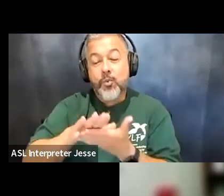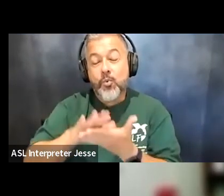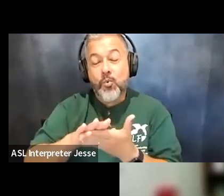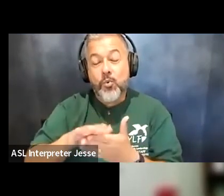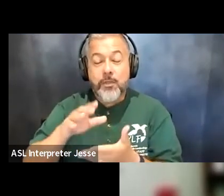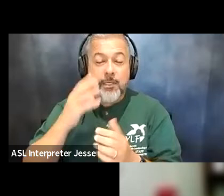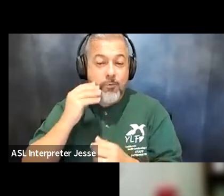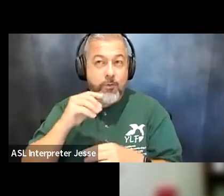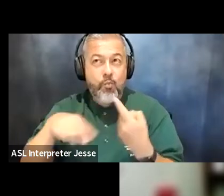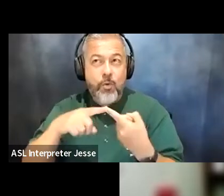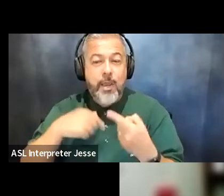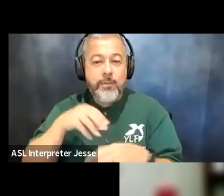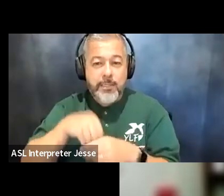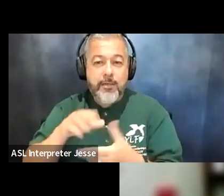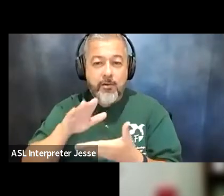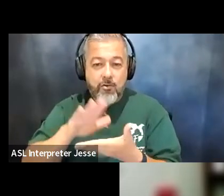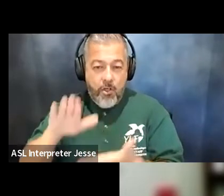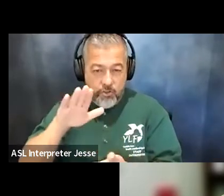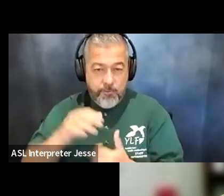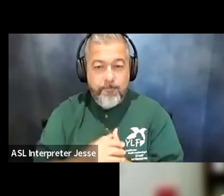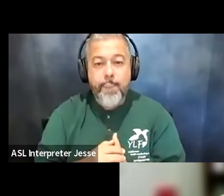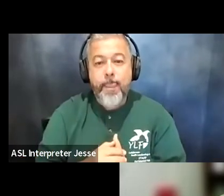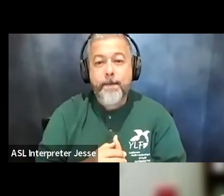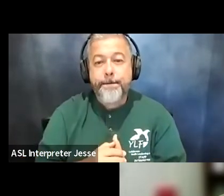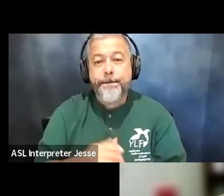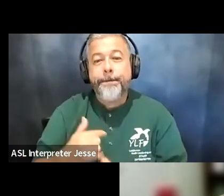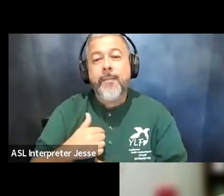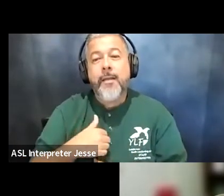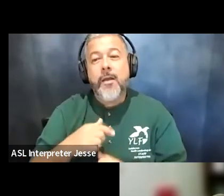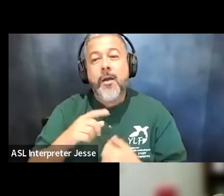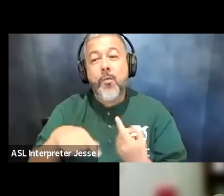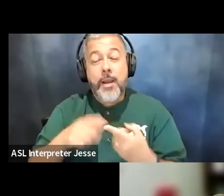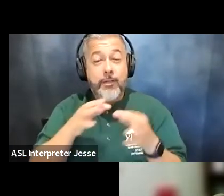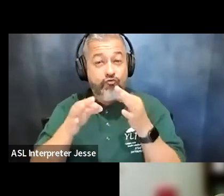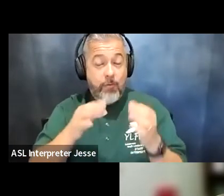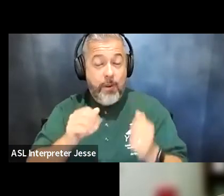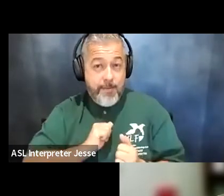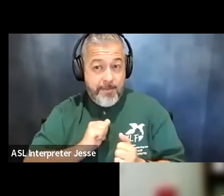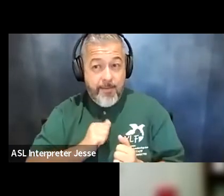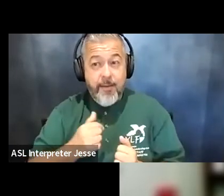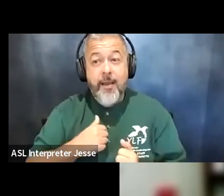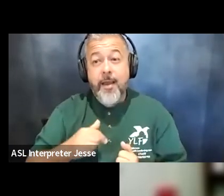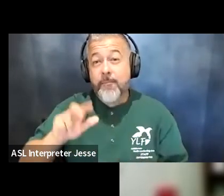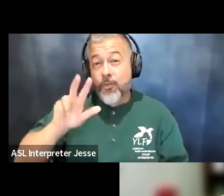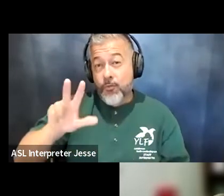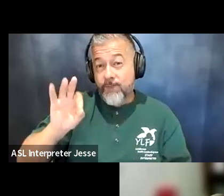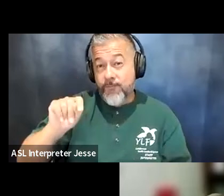um uh so i'm also when i describe myself i didn't i'm three feet tall and i'm in a